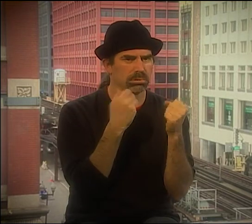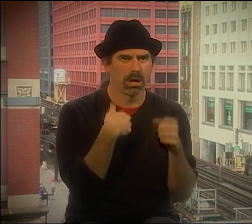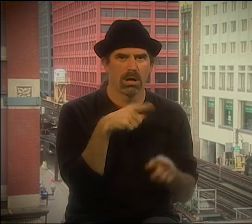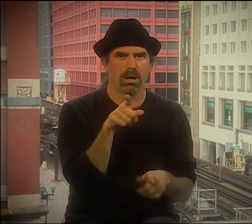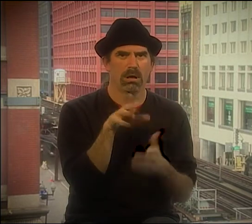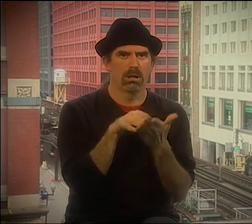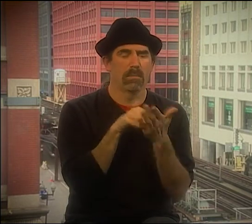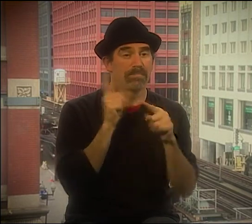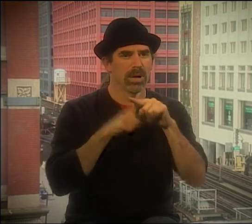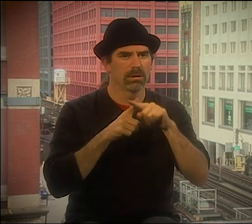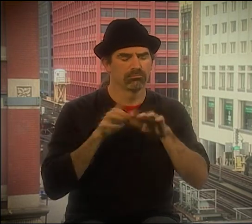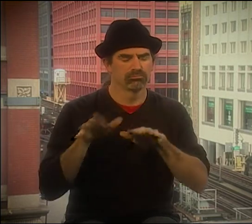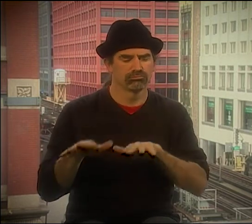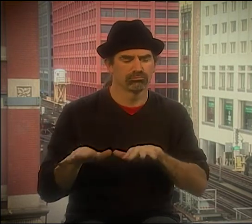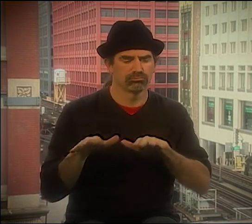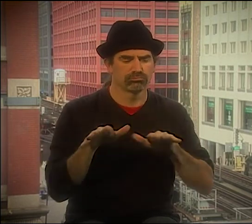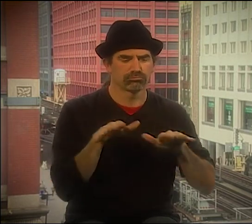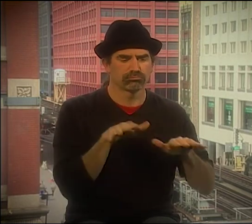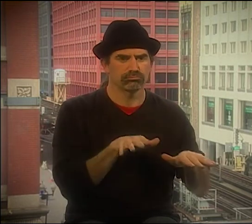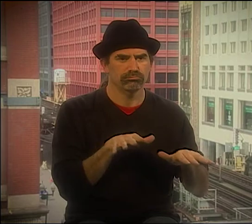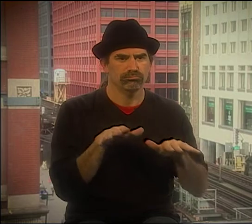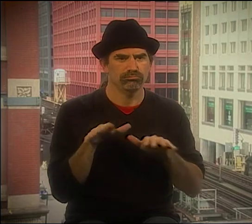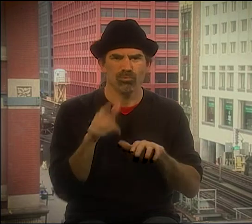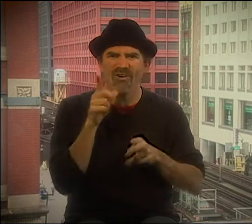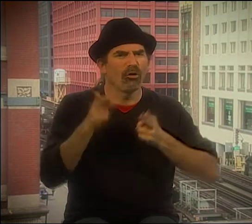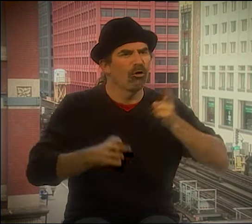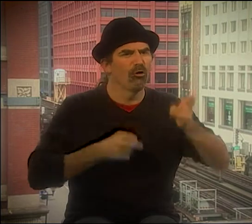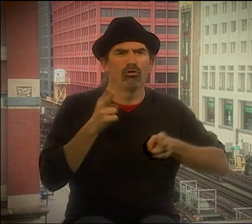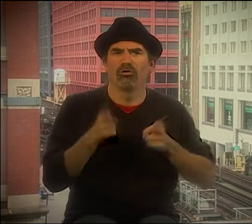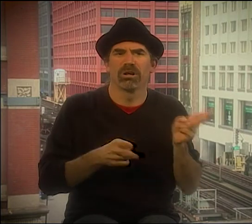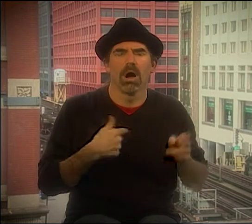HE WOULD DO LIKE A TREE, AND HE'D WATCH THE TREE AND REACT TO IT.